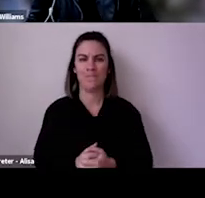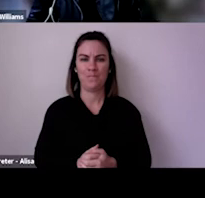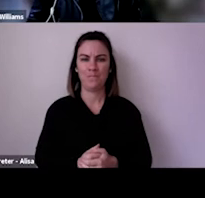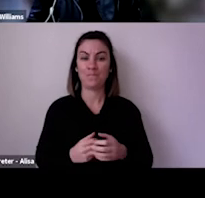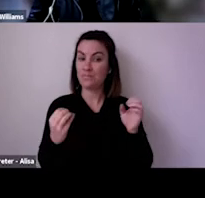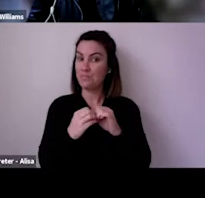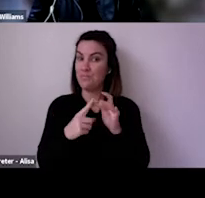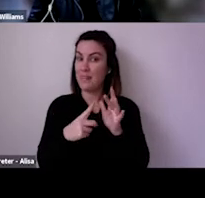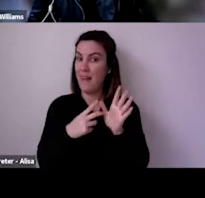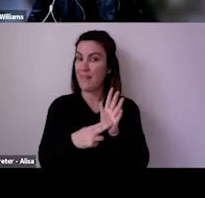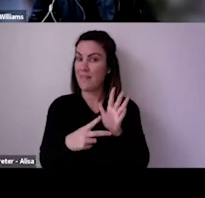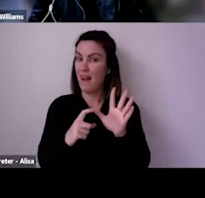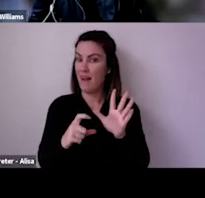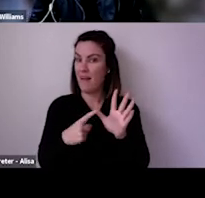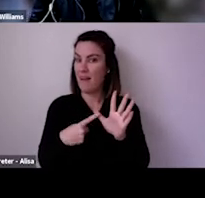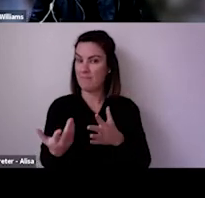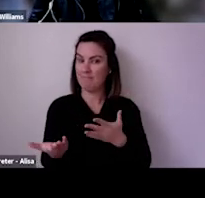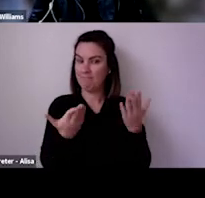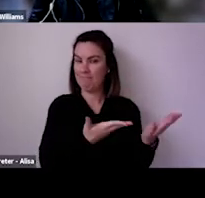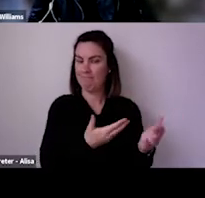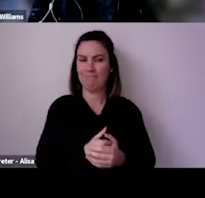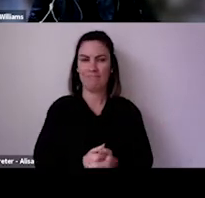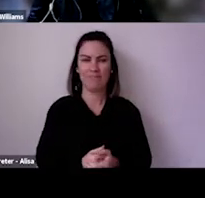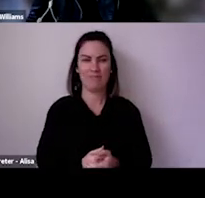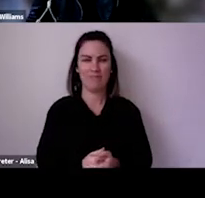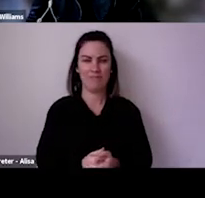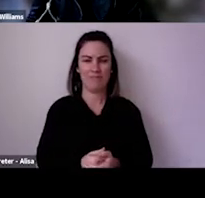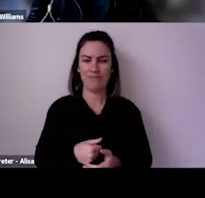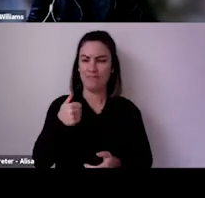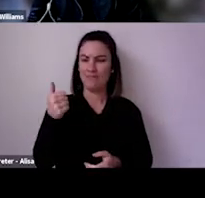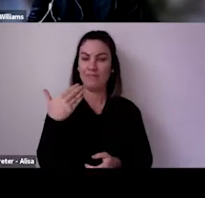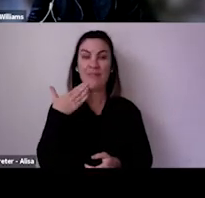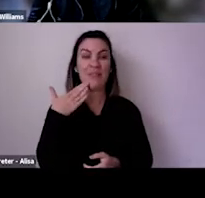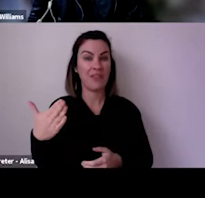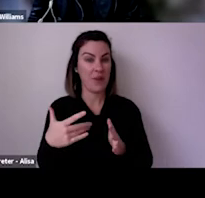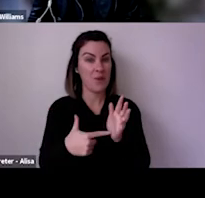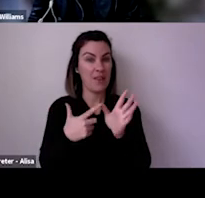Australia because you actually managed down through good public health efforts you managed